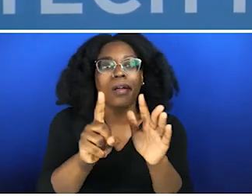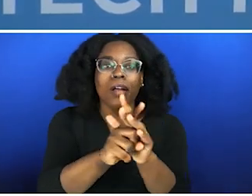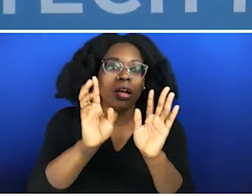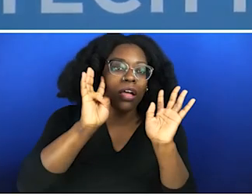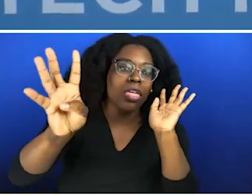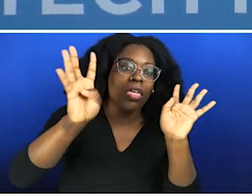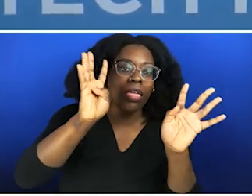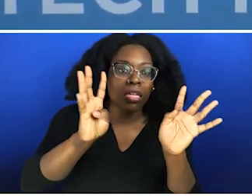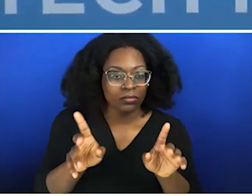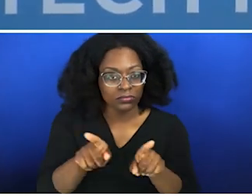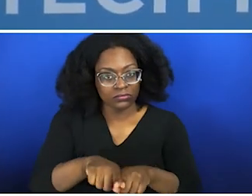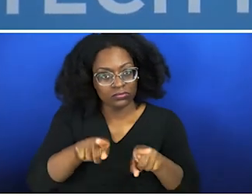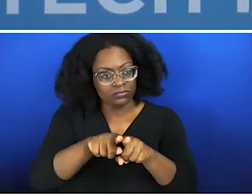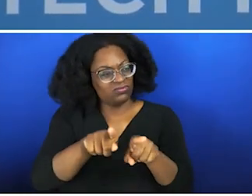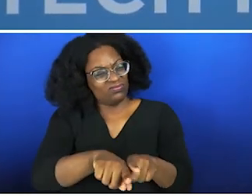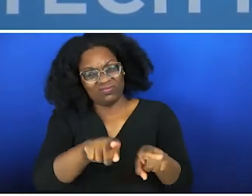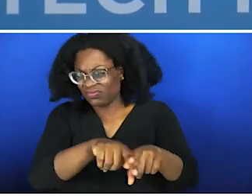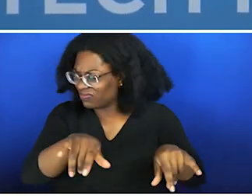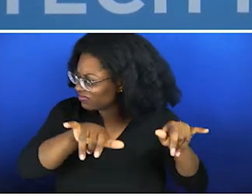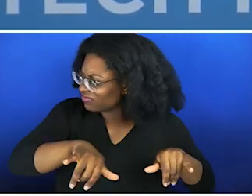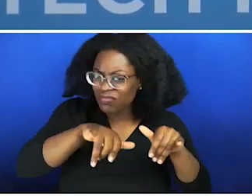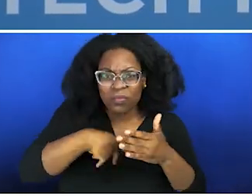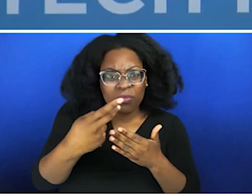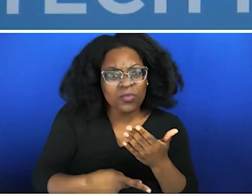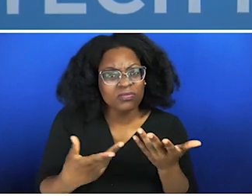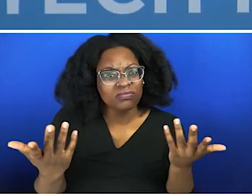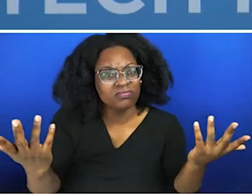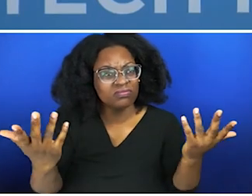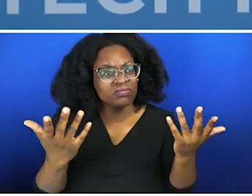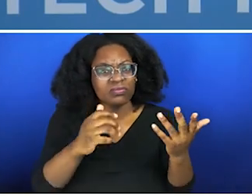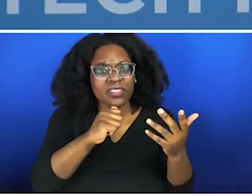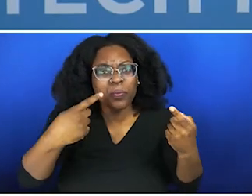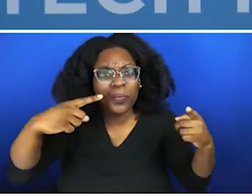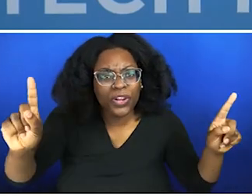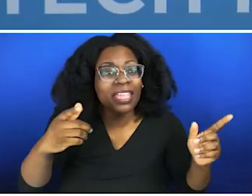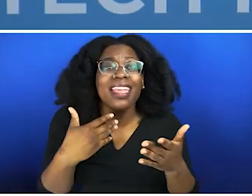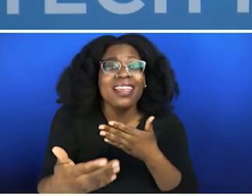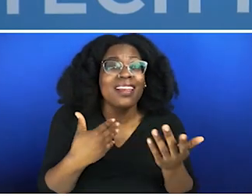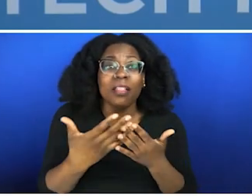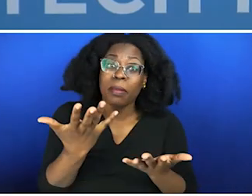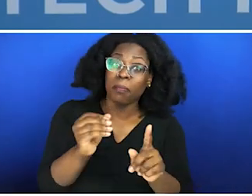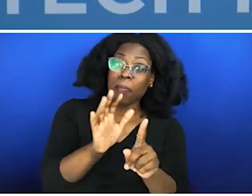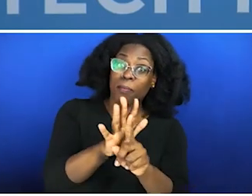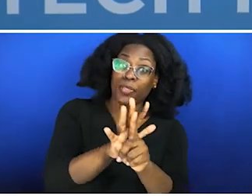programmes and the same exact issues coming up and coming up, because we're just putting band aids on them. So how do you align with the side of justice and what's right, even